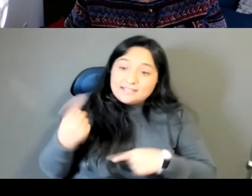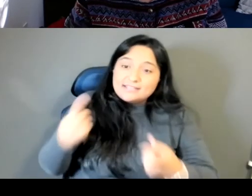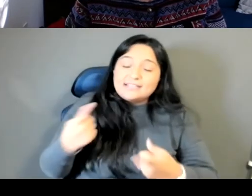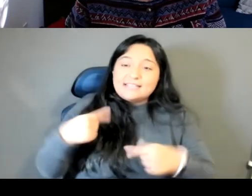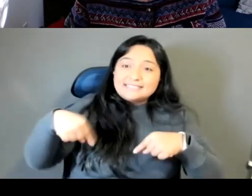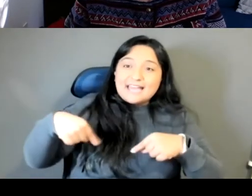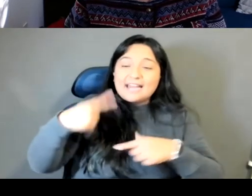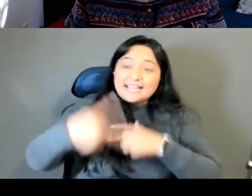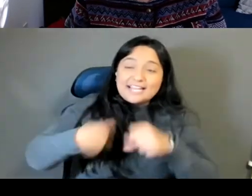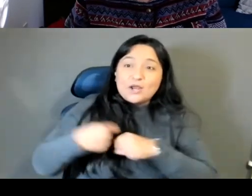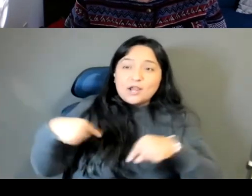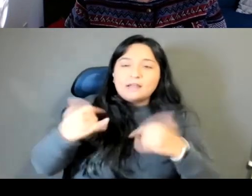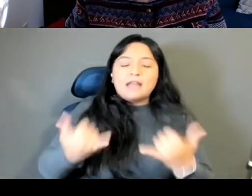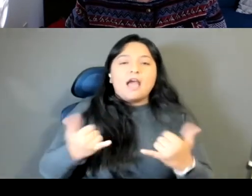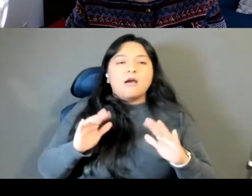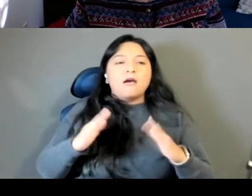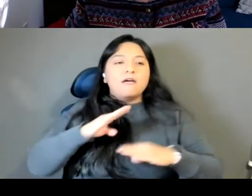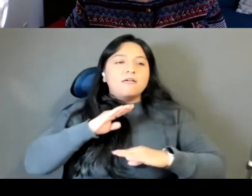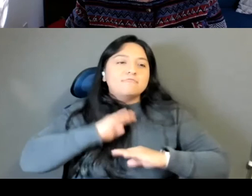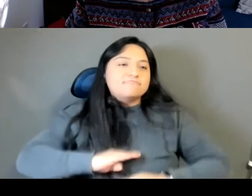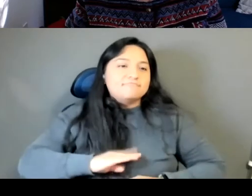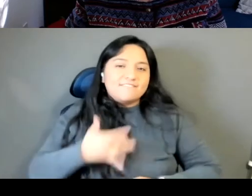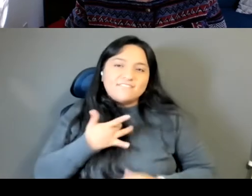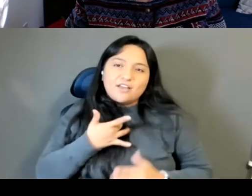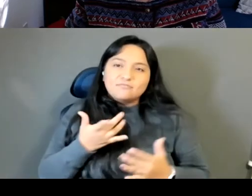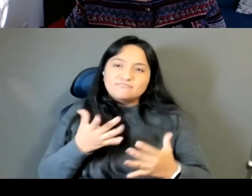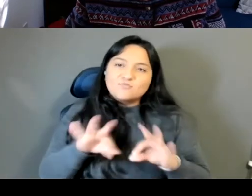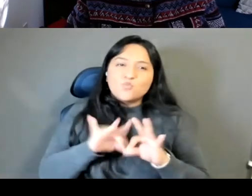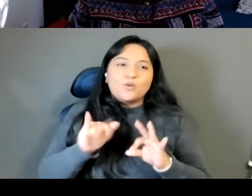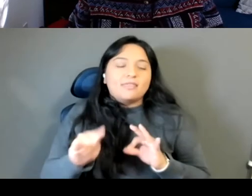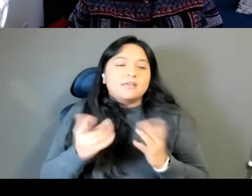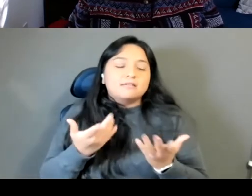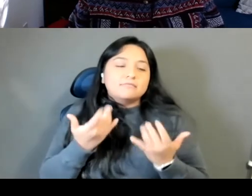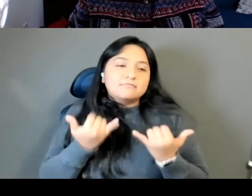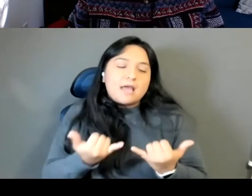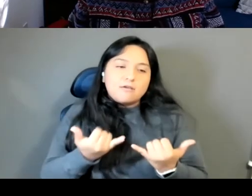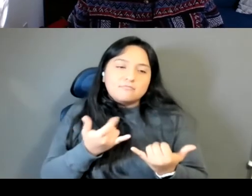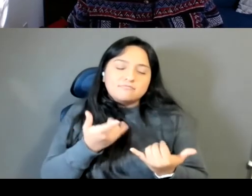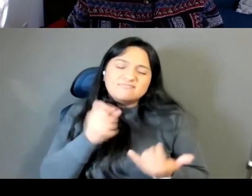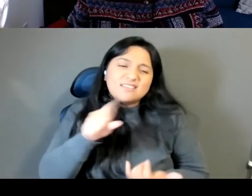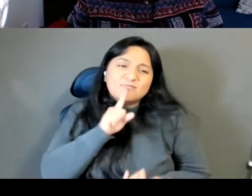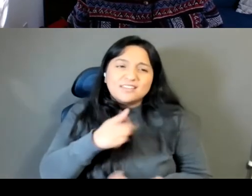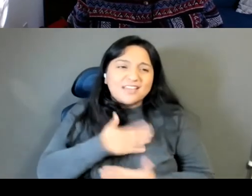So yeah, I'm just really happy to be able to share the space with everyone thank you